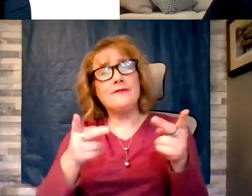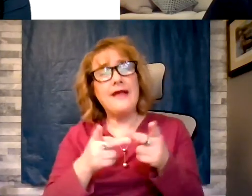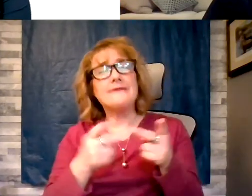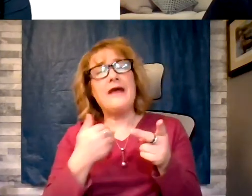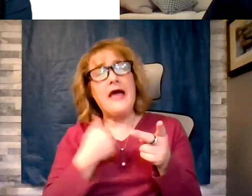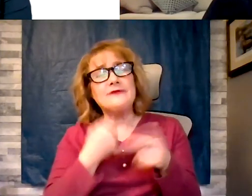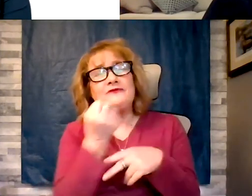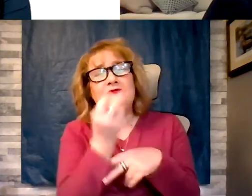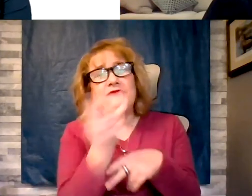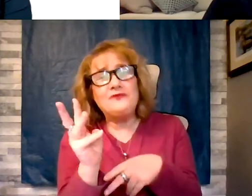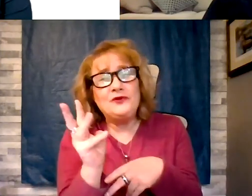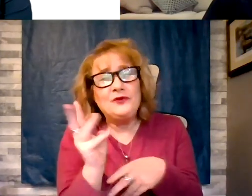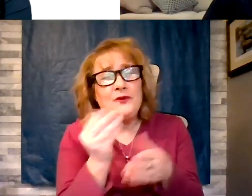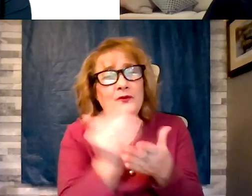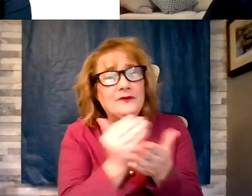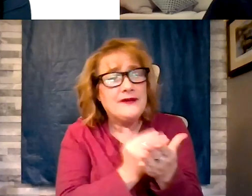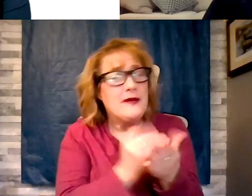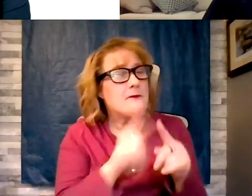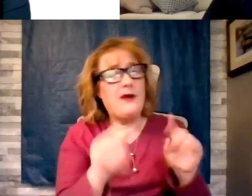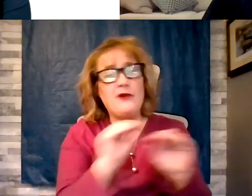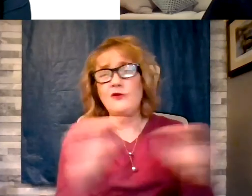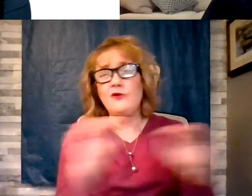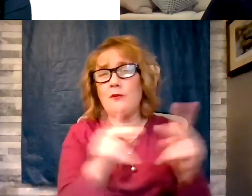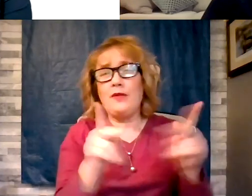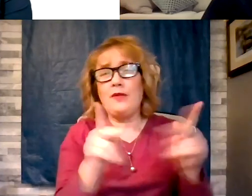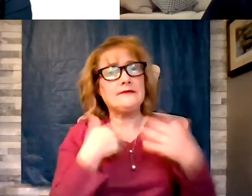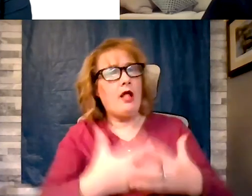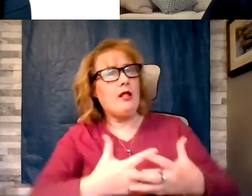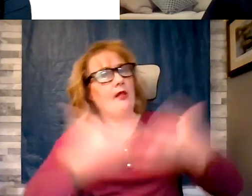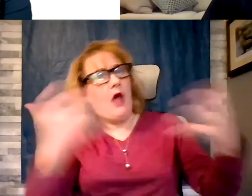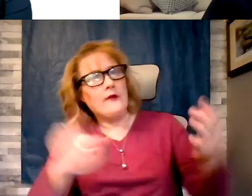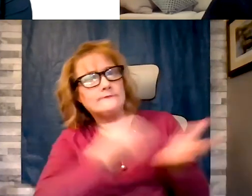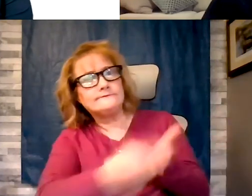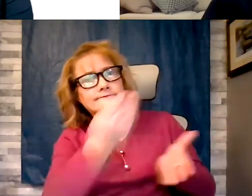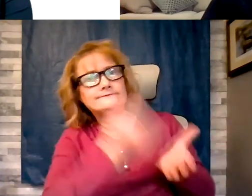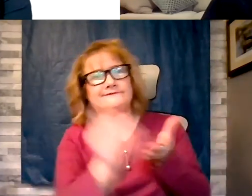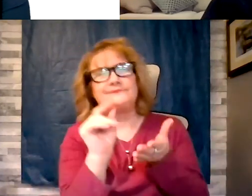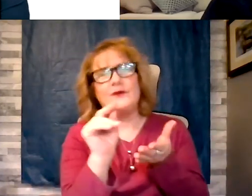of of items. It is difficult.